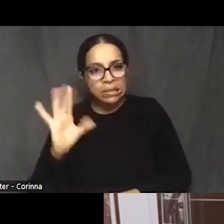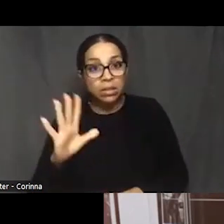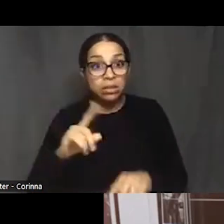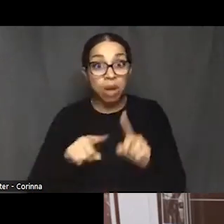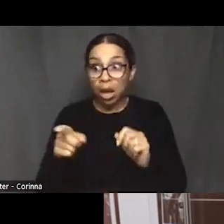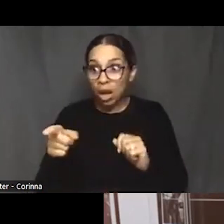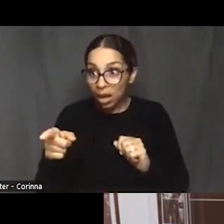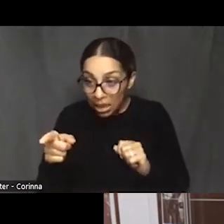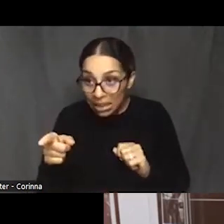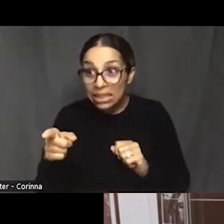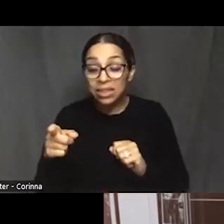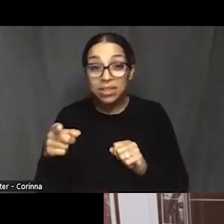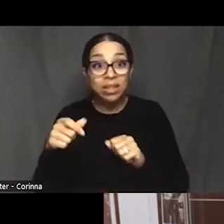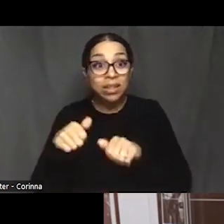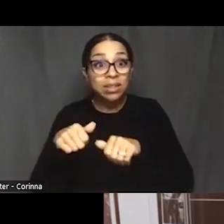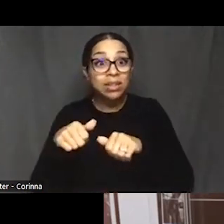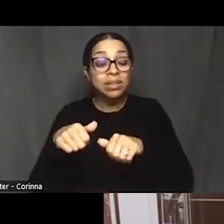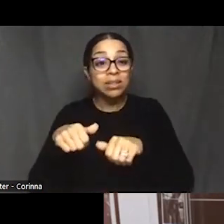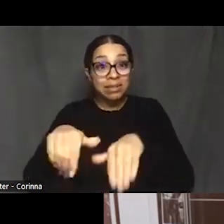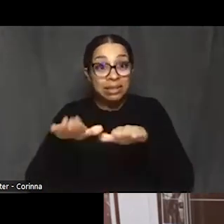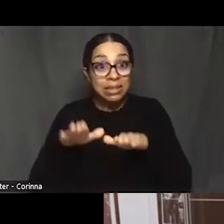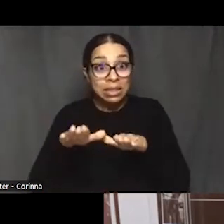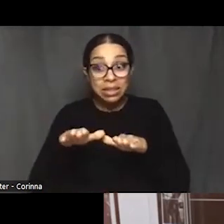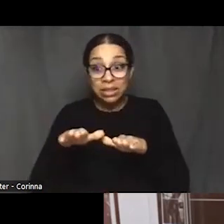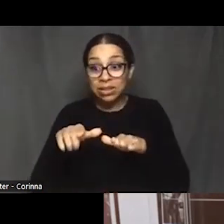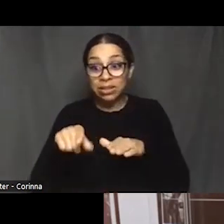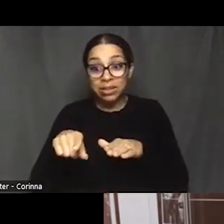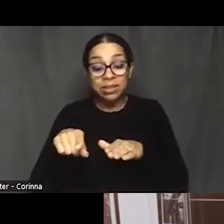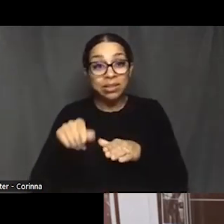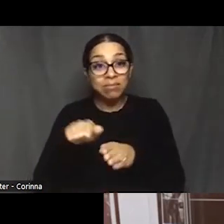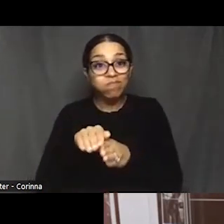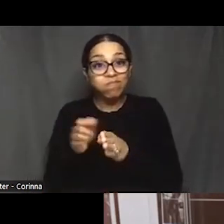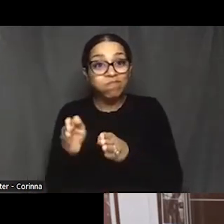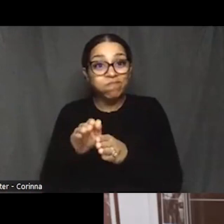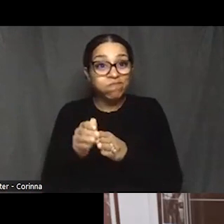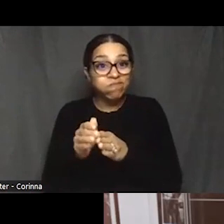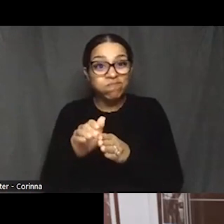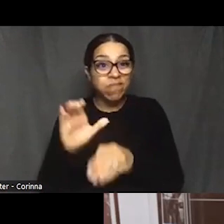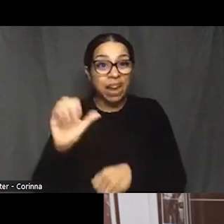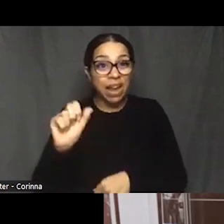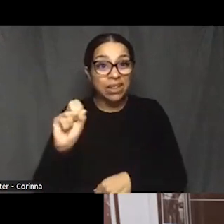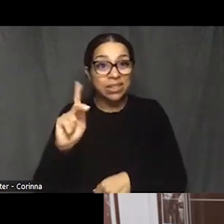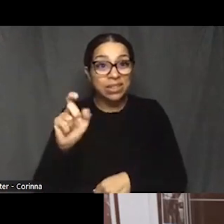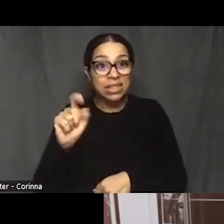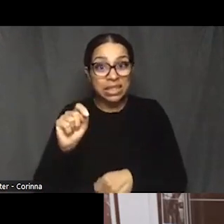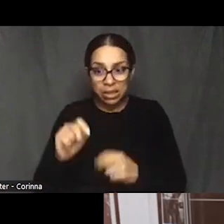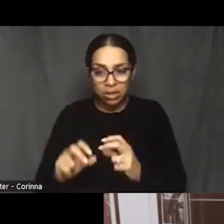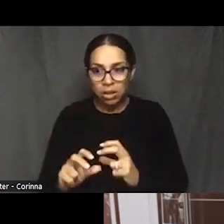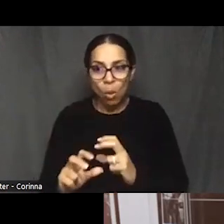the cast is going to you know, that there is a crisis. So as long